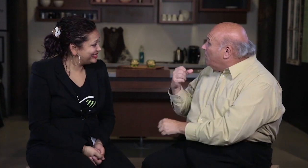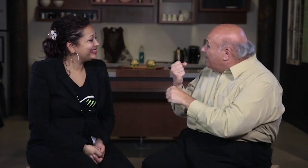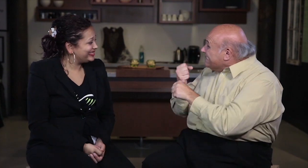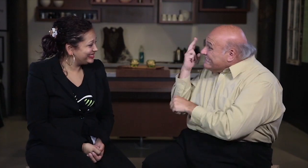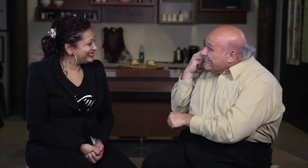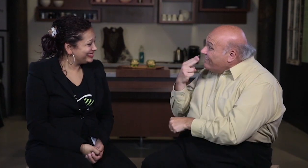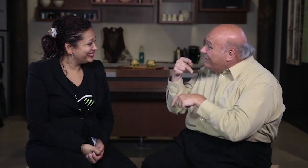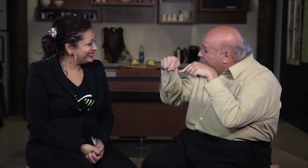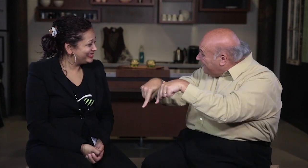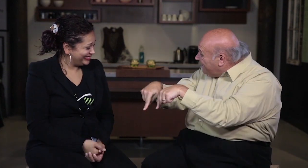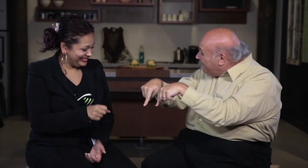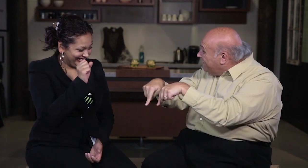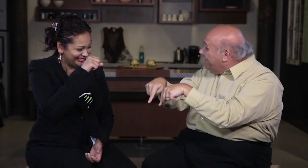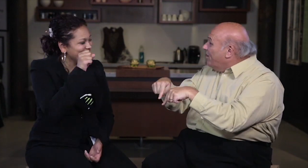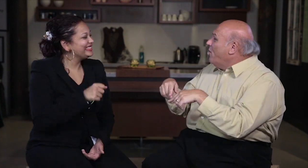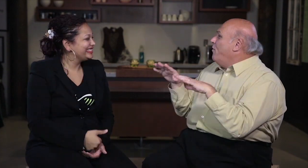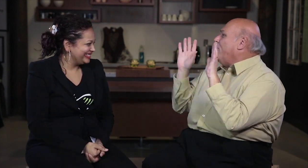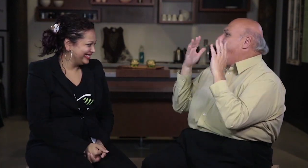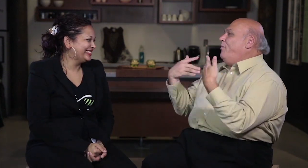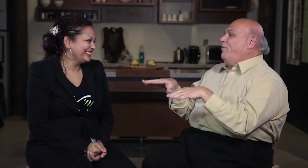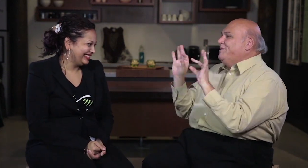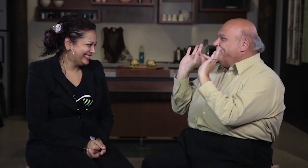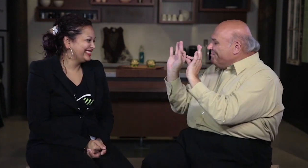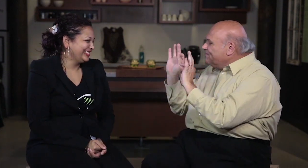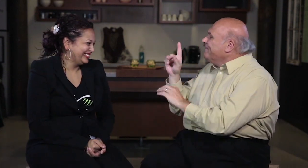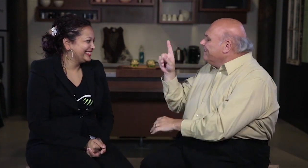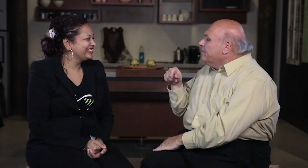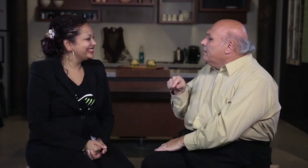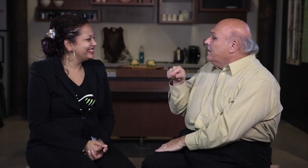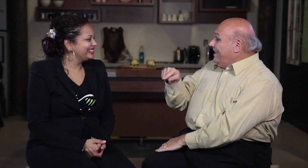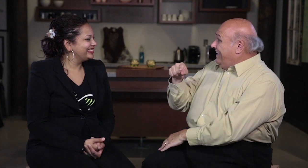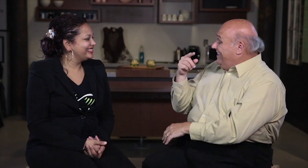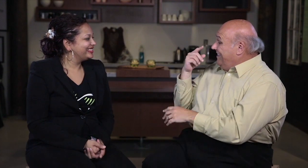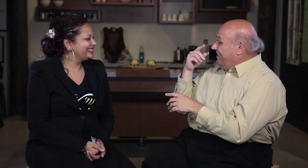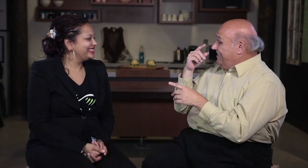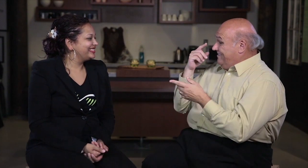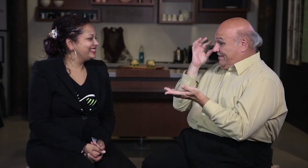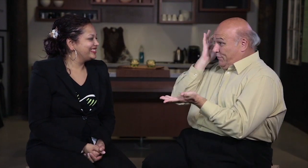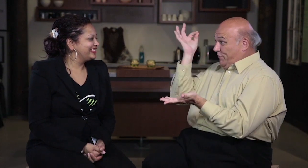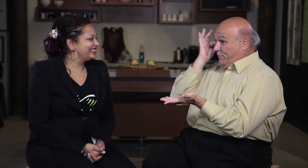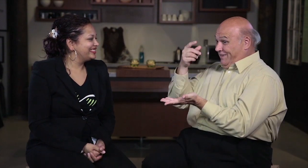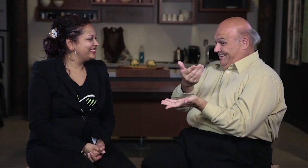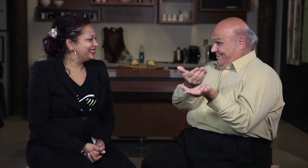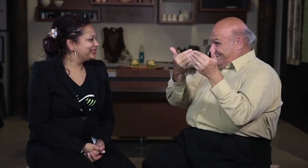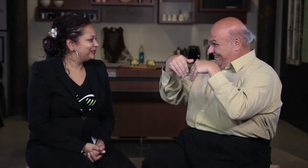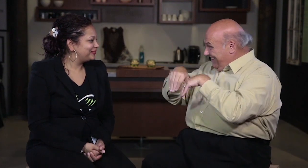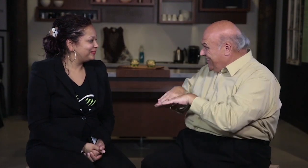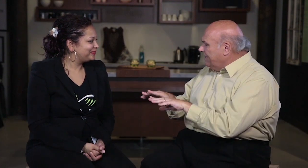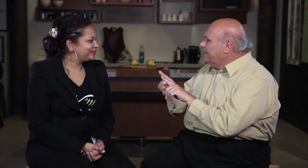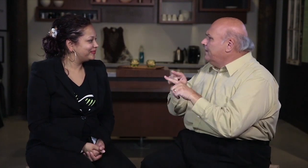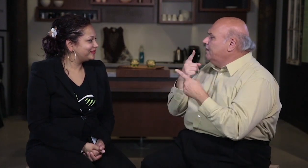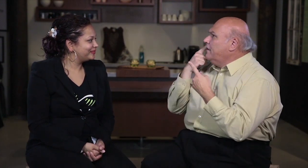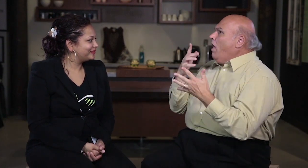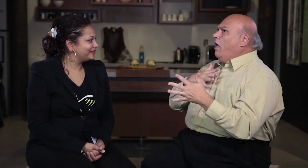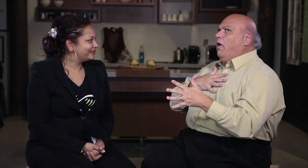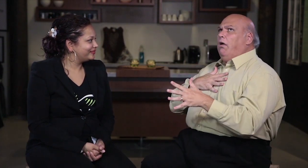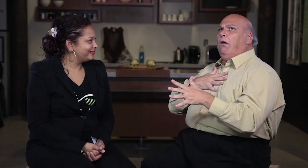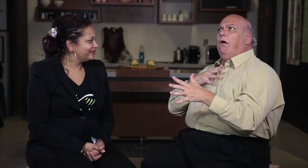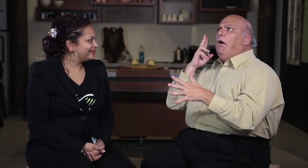the restaurant? That's a lot! Yes. I see and when hearing customers come in the restaurant,